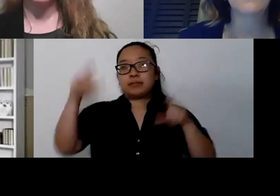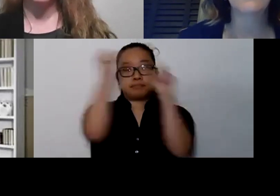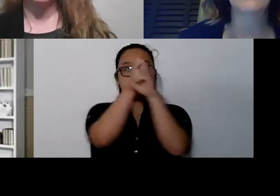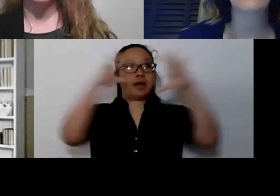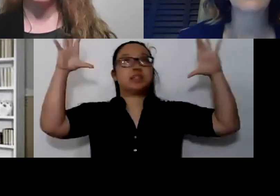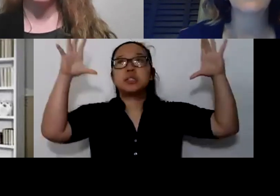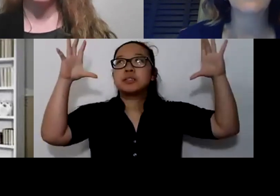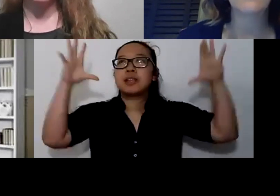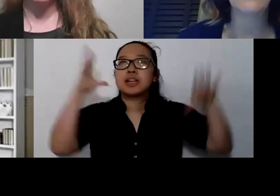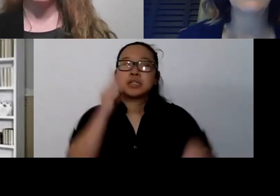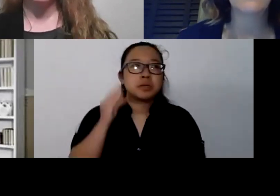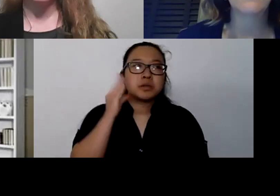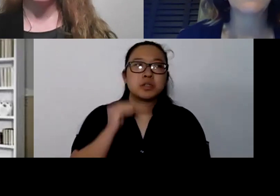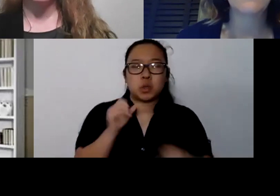while they're supporting our youth.